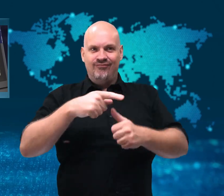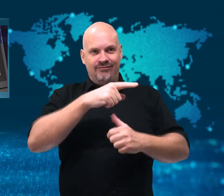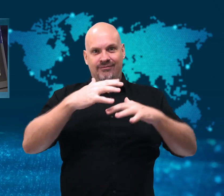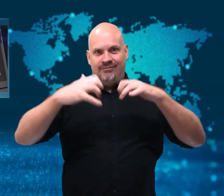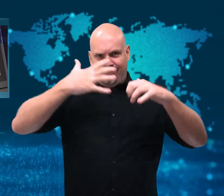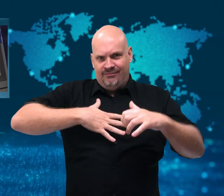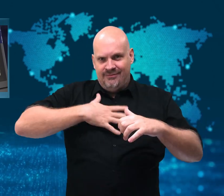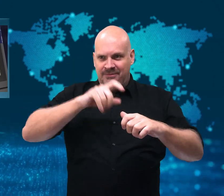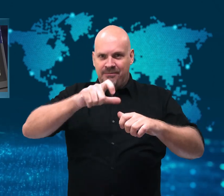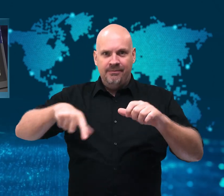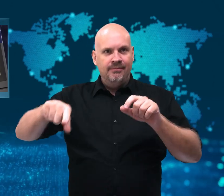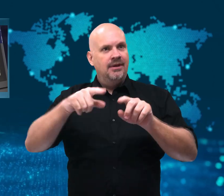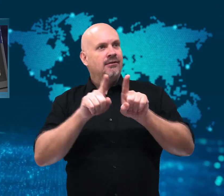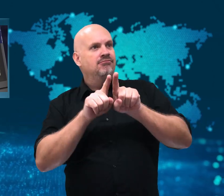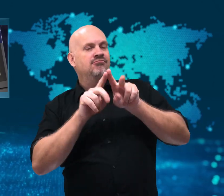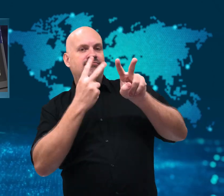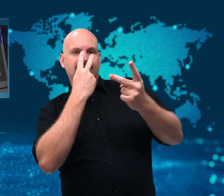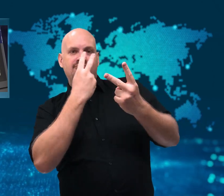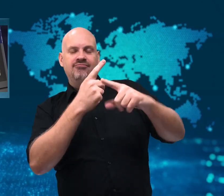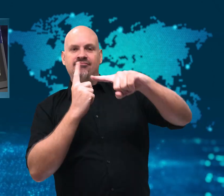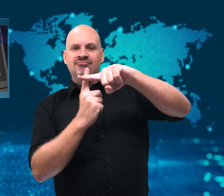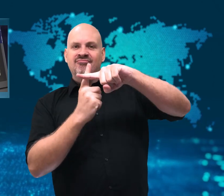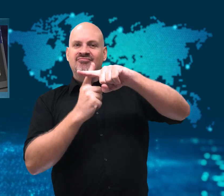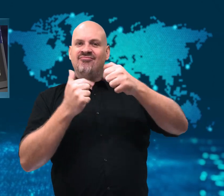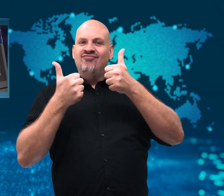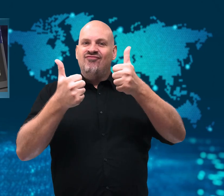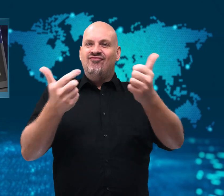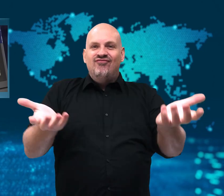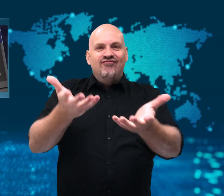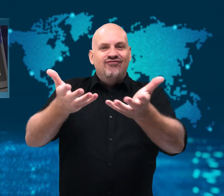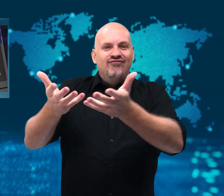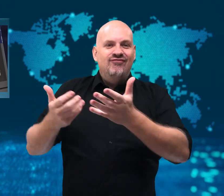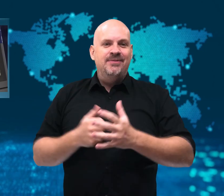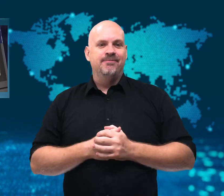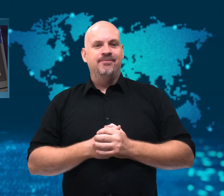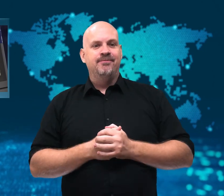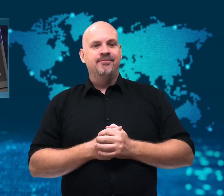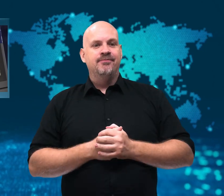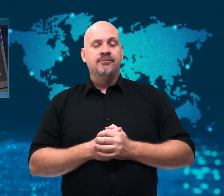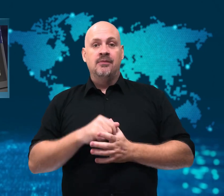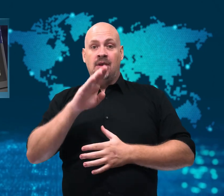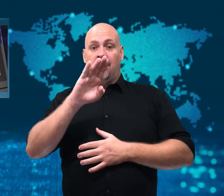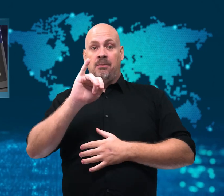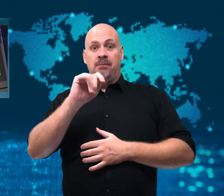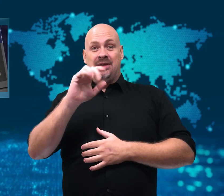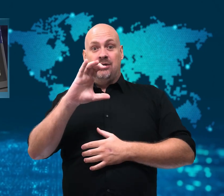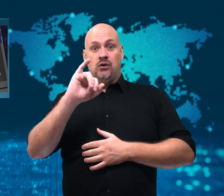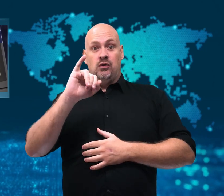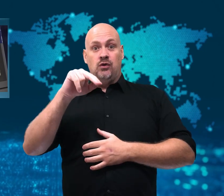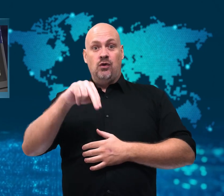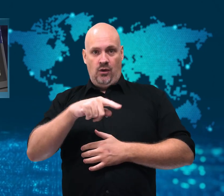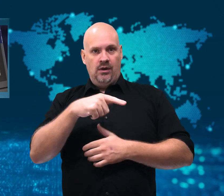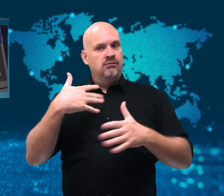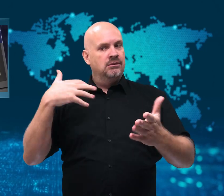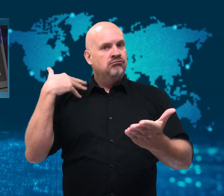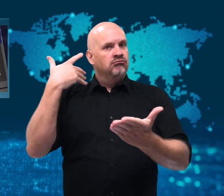worldwide, it is also considered a volatile currency.